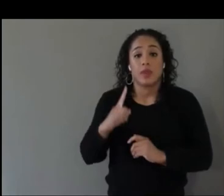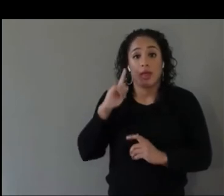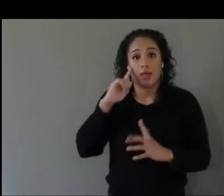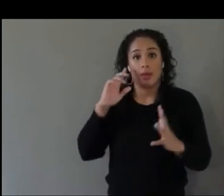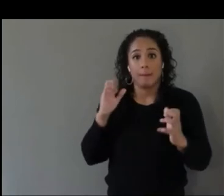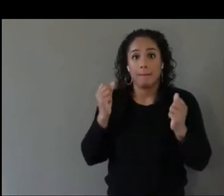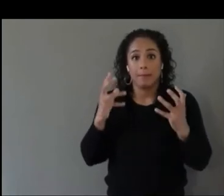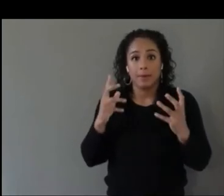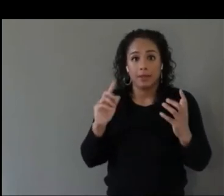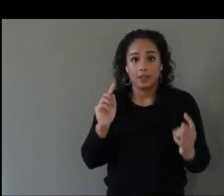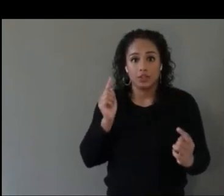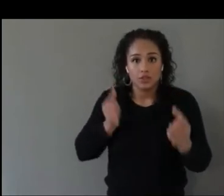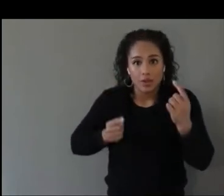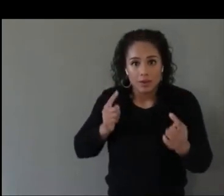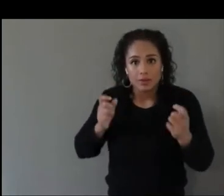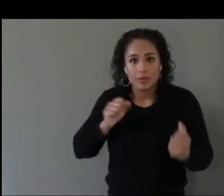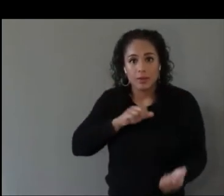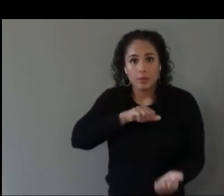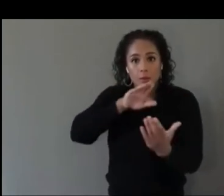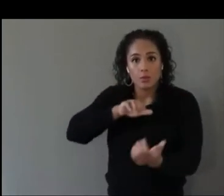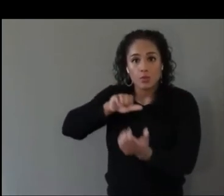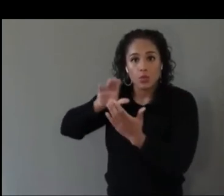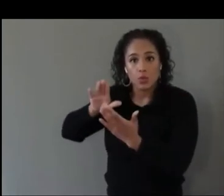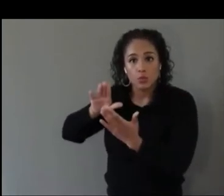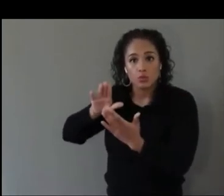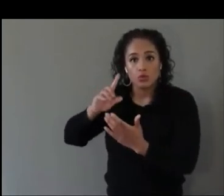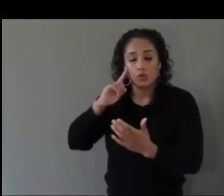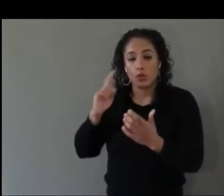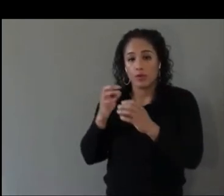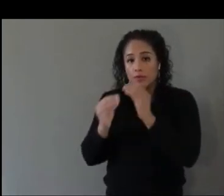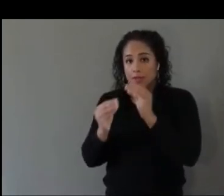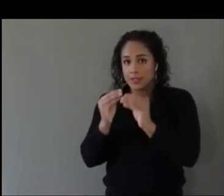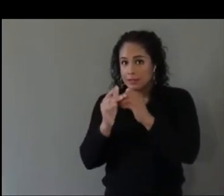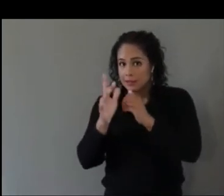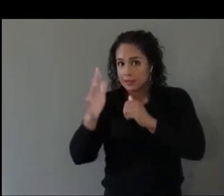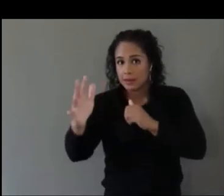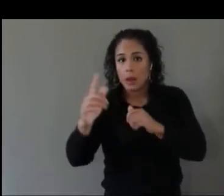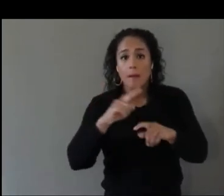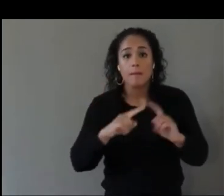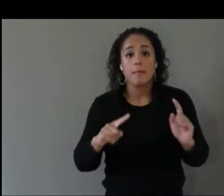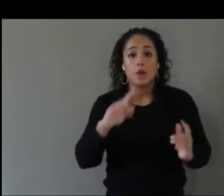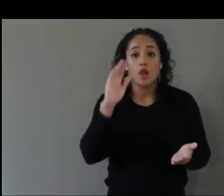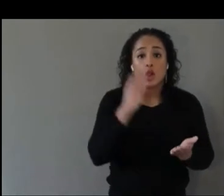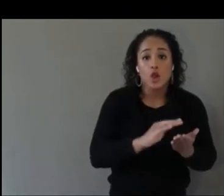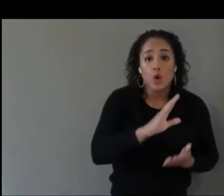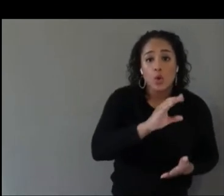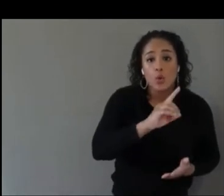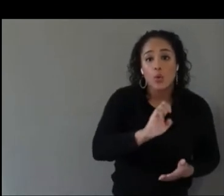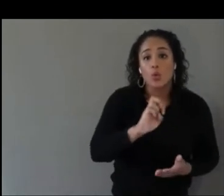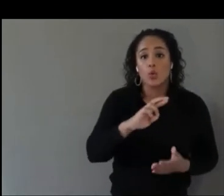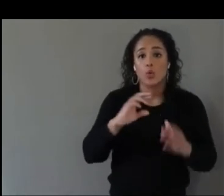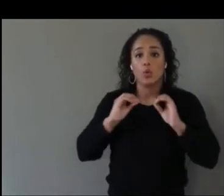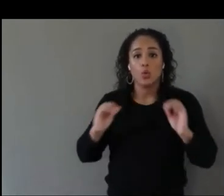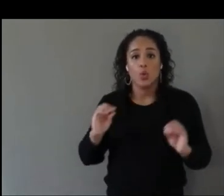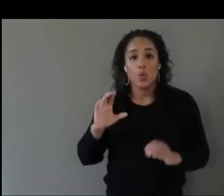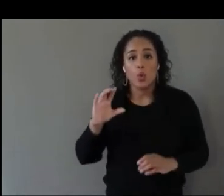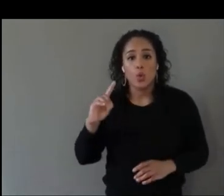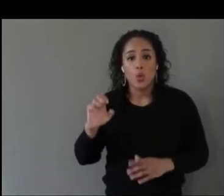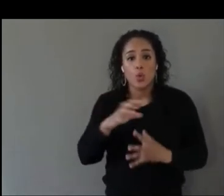With the low code and no code options available, and I know Roland can really talk more about this.